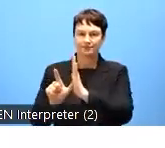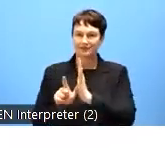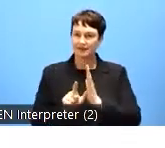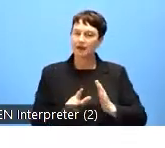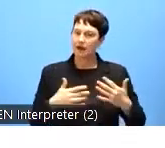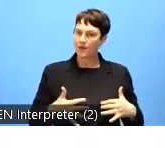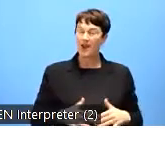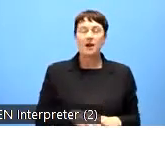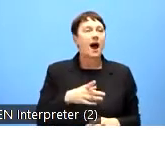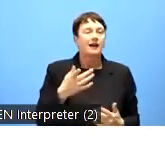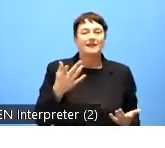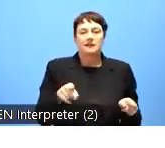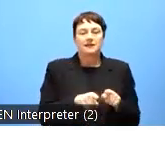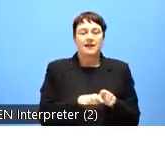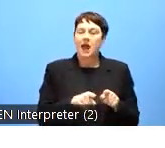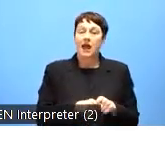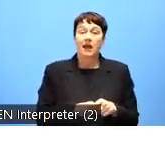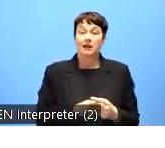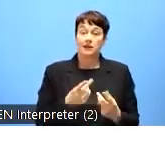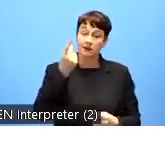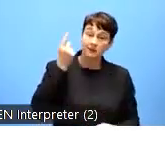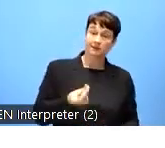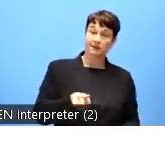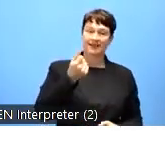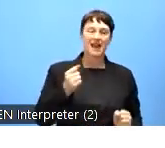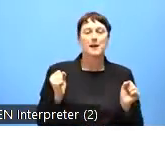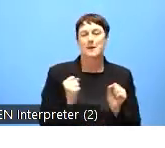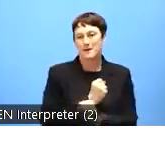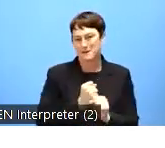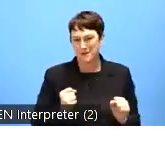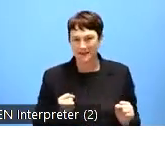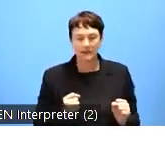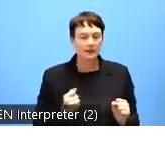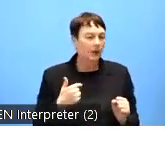has also highlighted areas for improvement. The comparability of the monitoring results